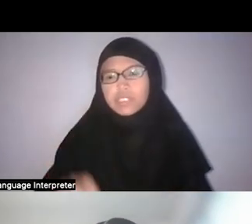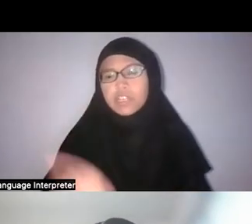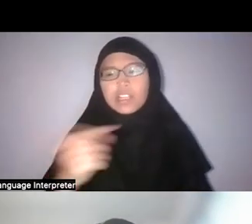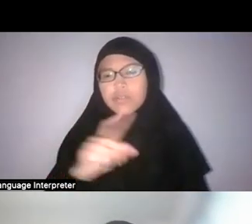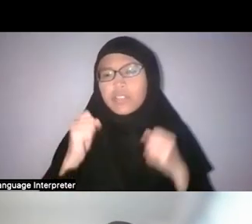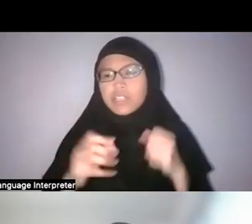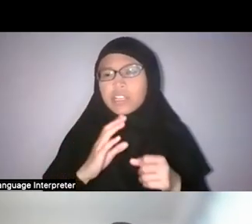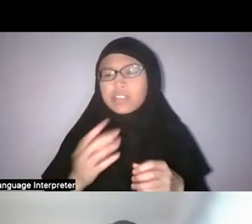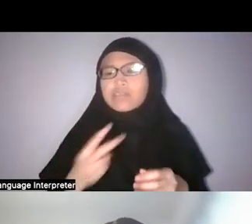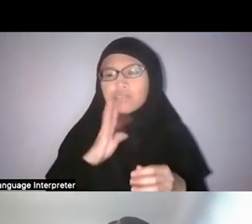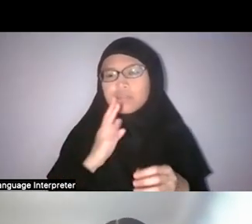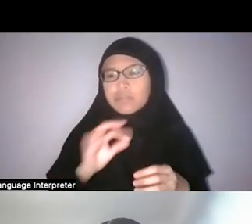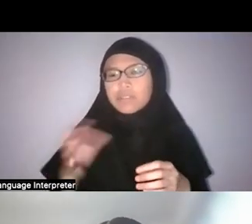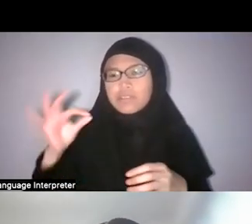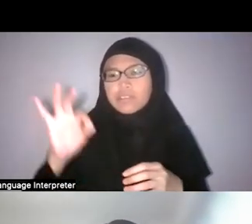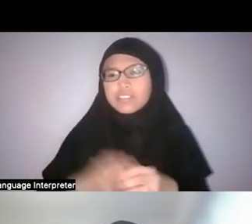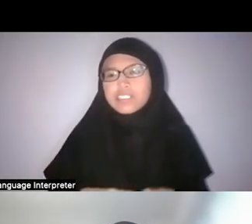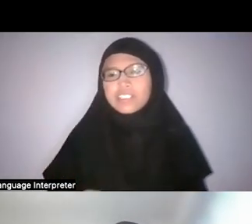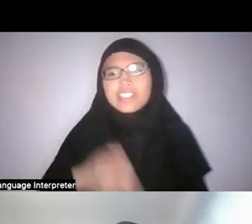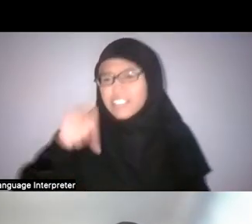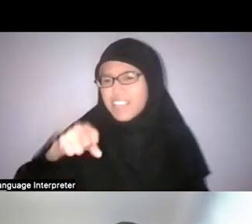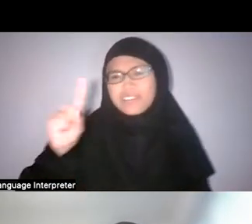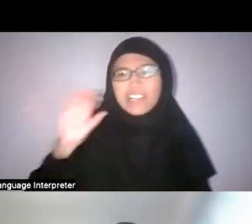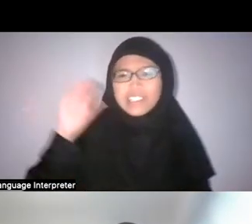Zining: Yeah, 100%. I think there was like...